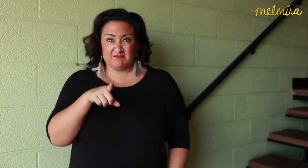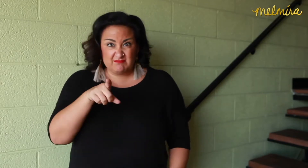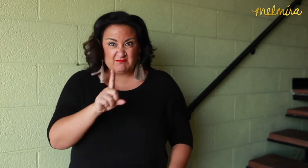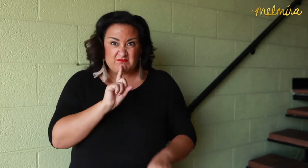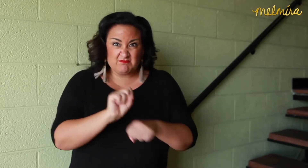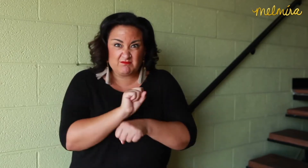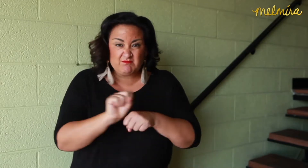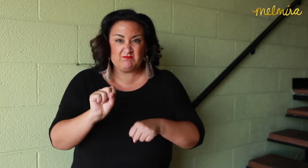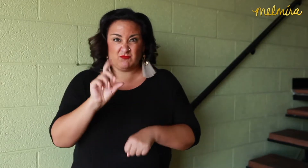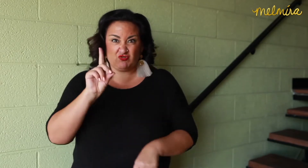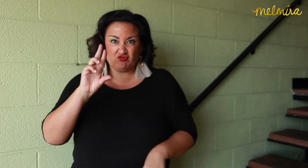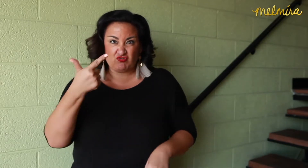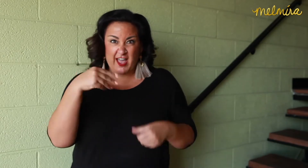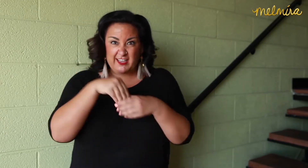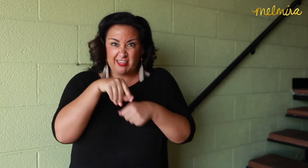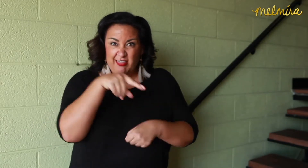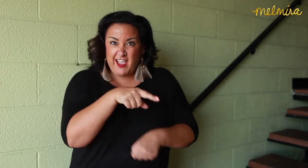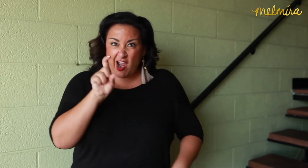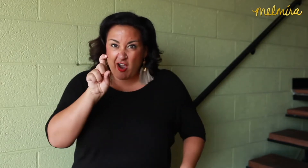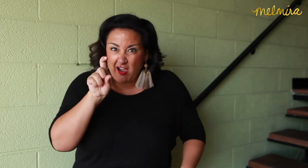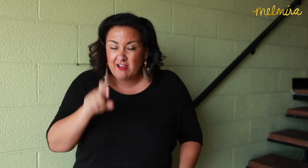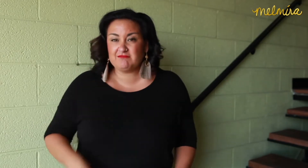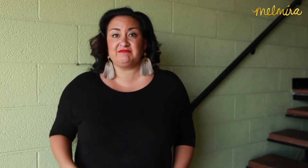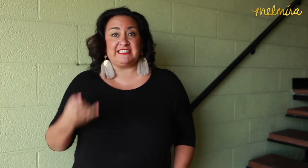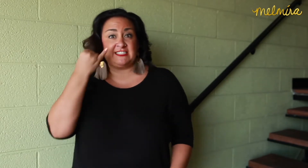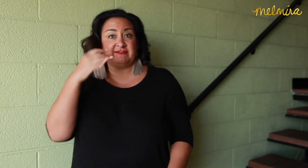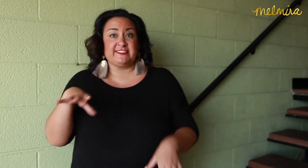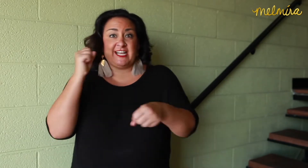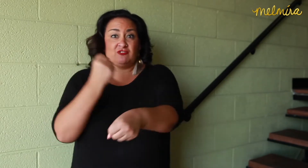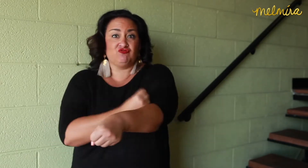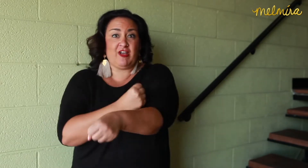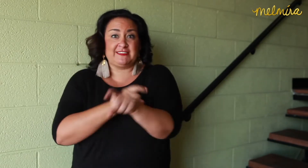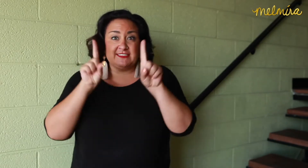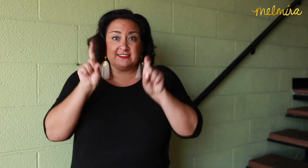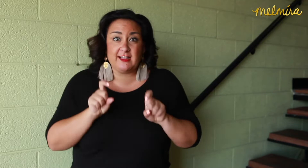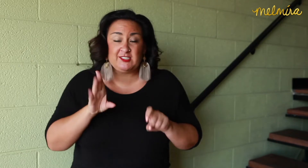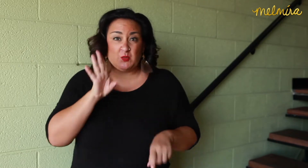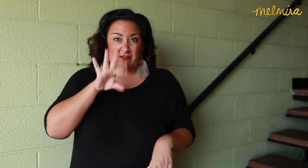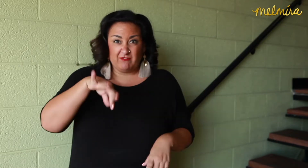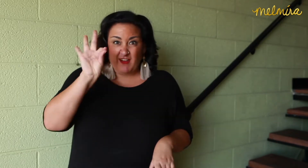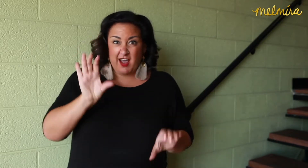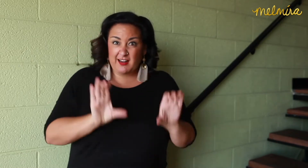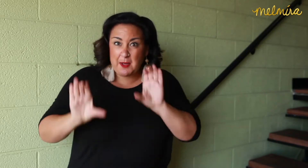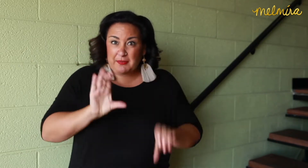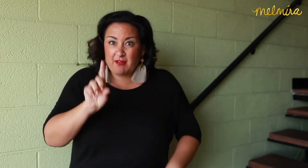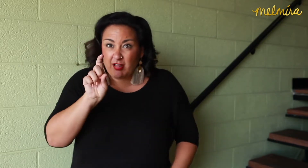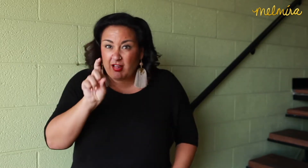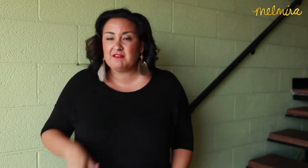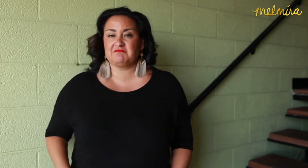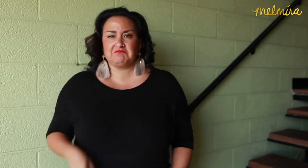Is there actually a drug in there? If you take a drug test, will you test positive?